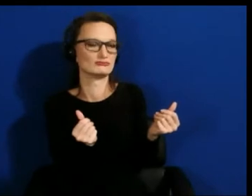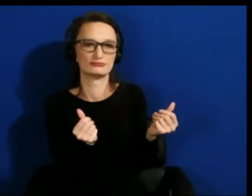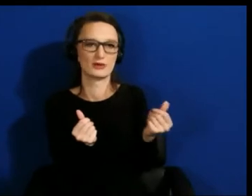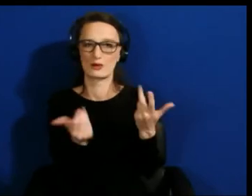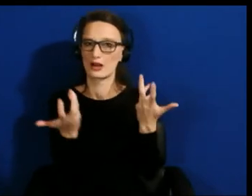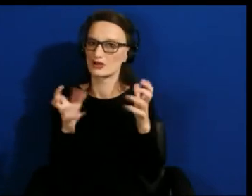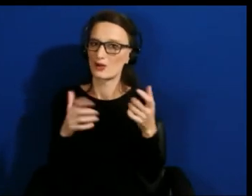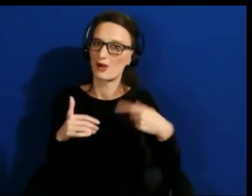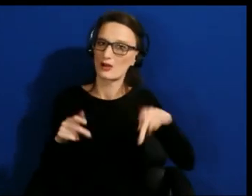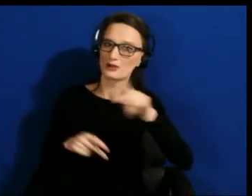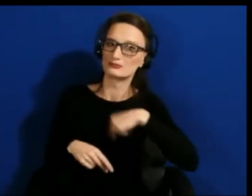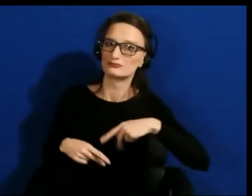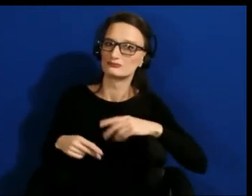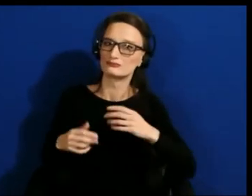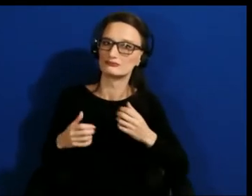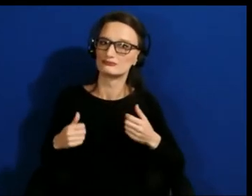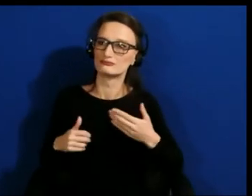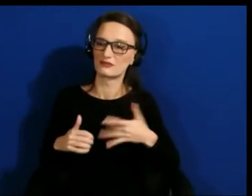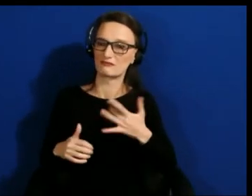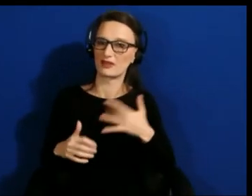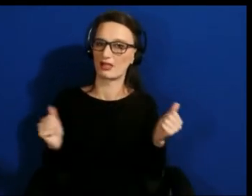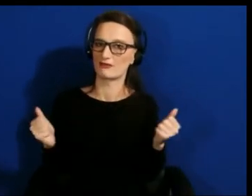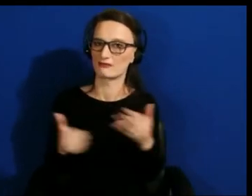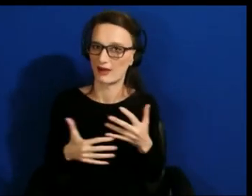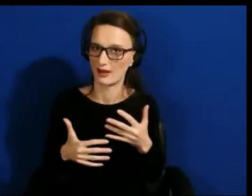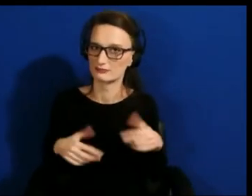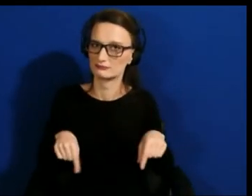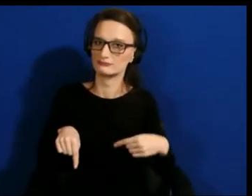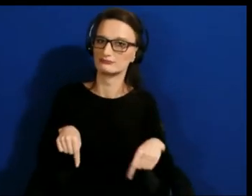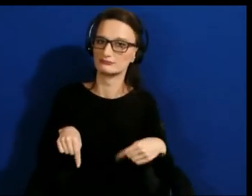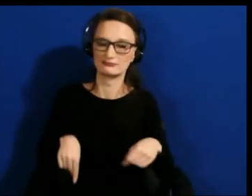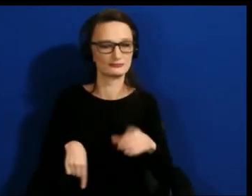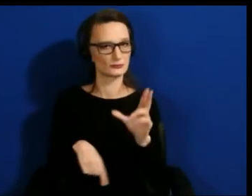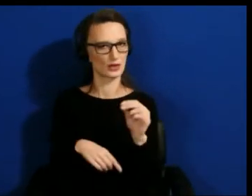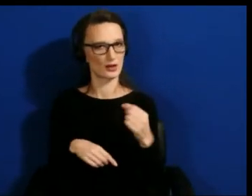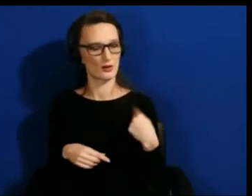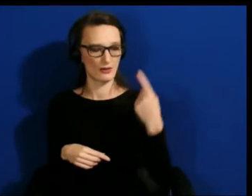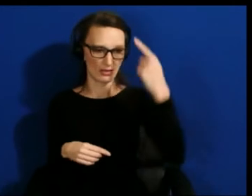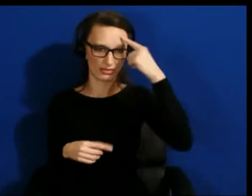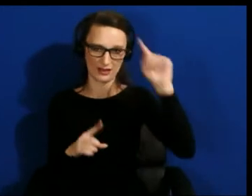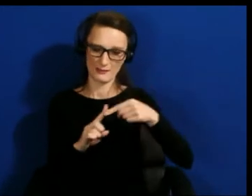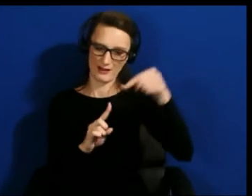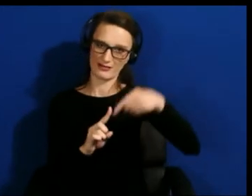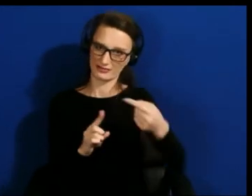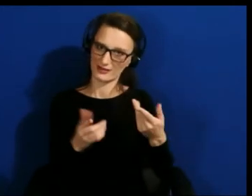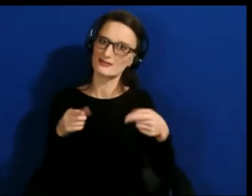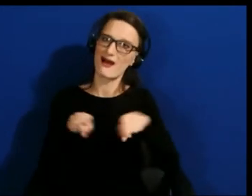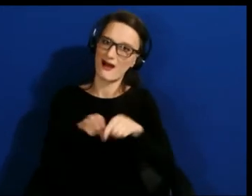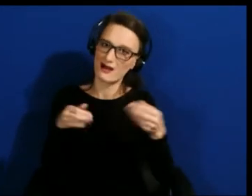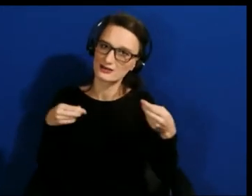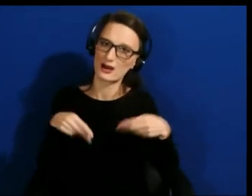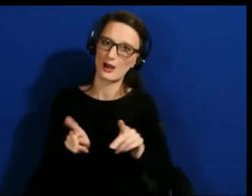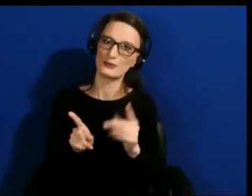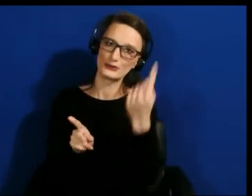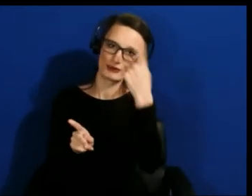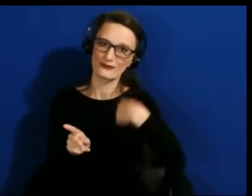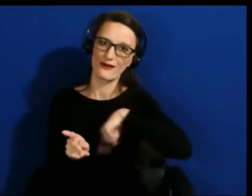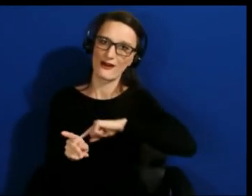I want them to think about this as an opportunity for us to create experiences for everyone.